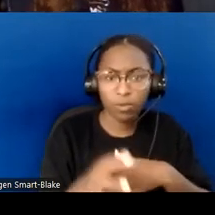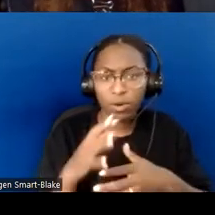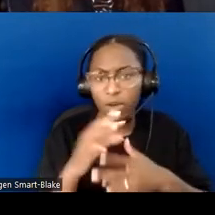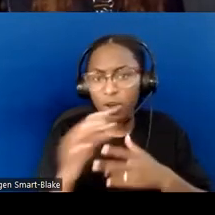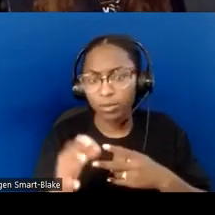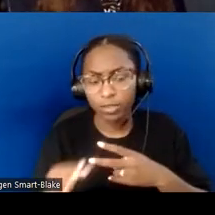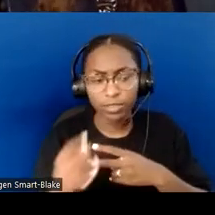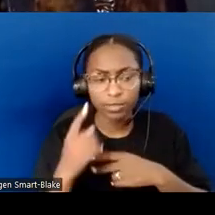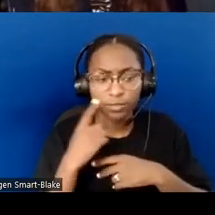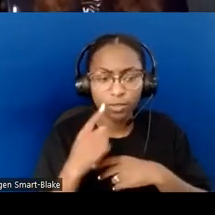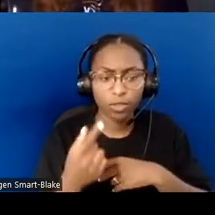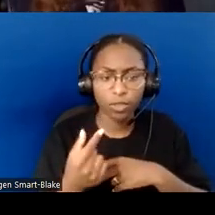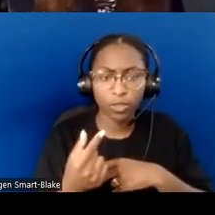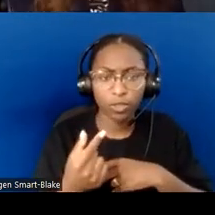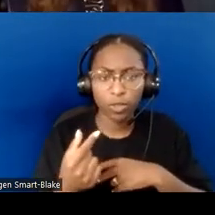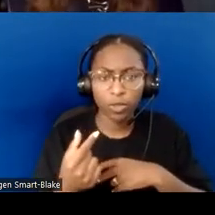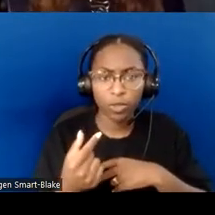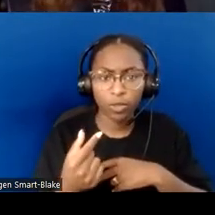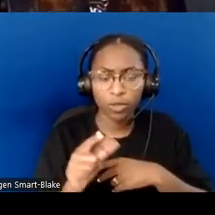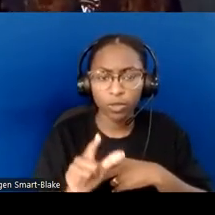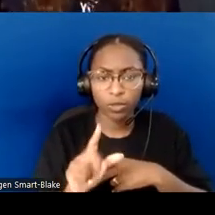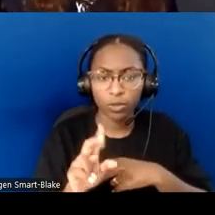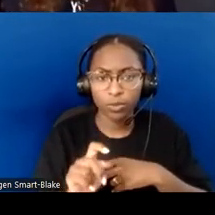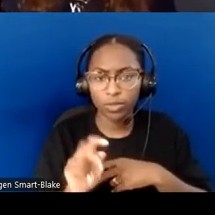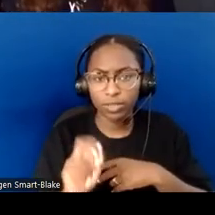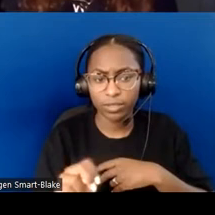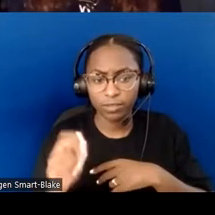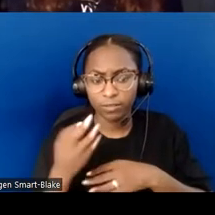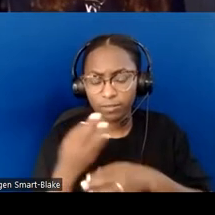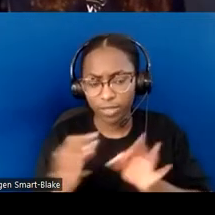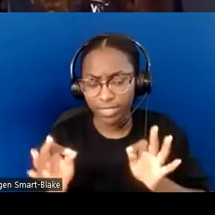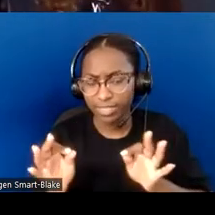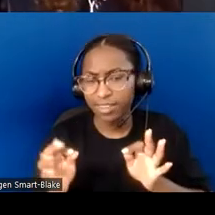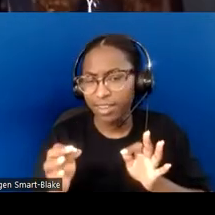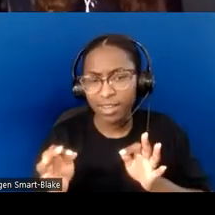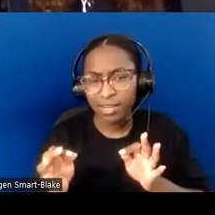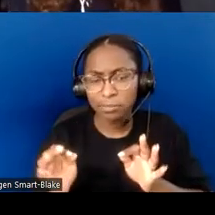to make all your communion bread allergy-friendly and gluten-free.